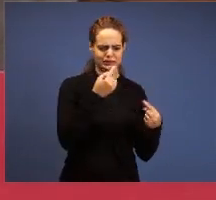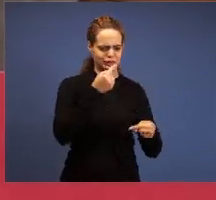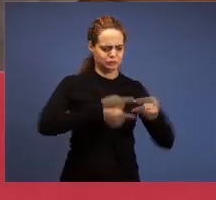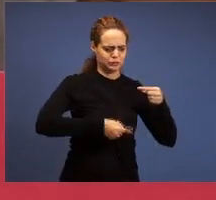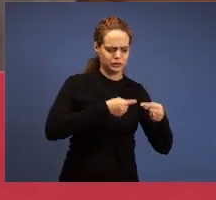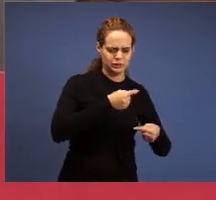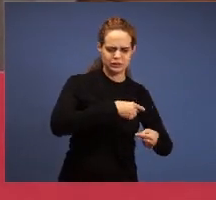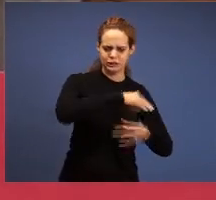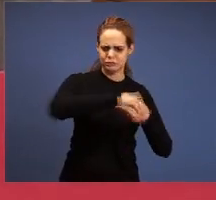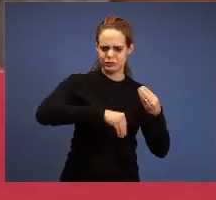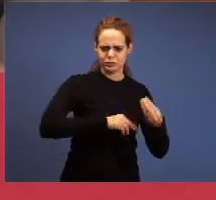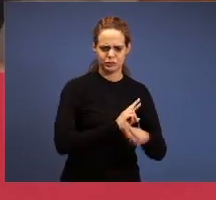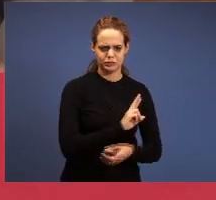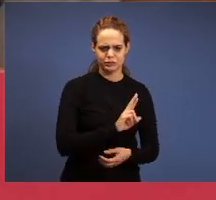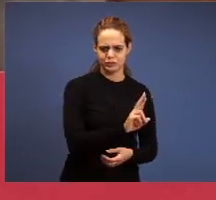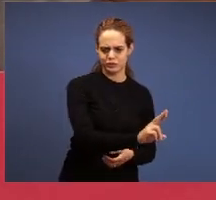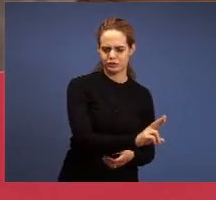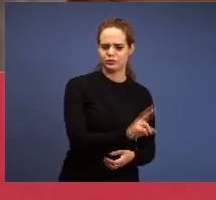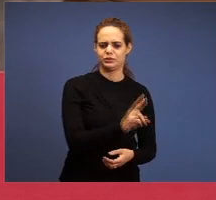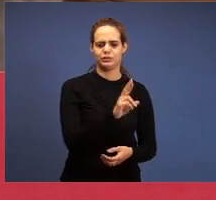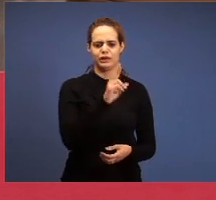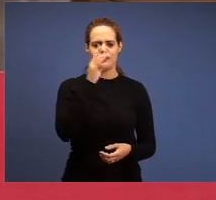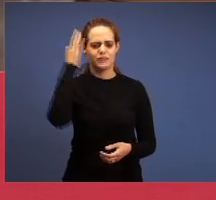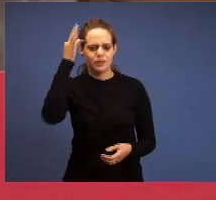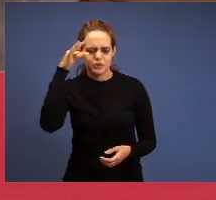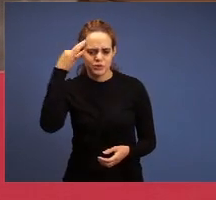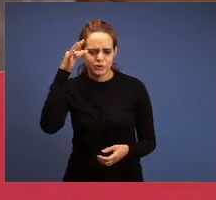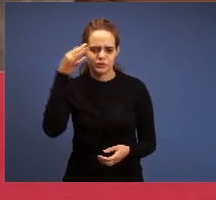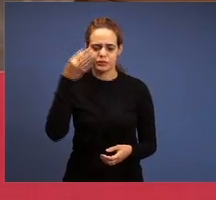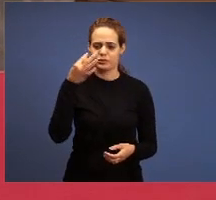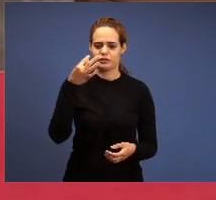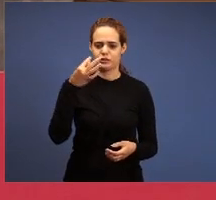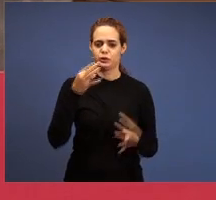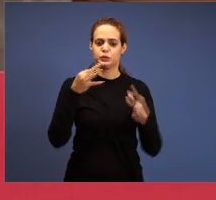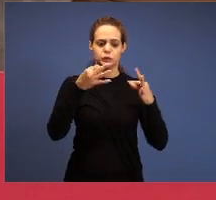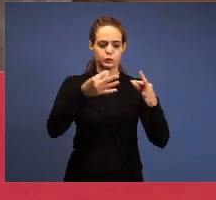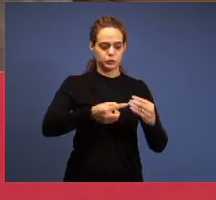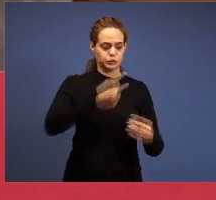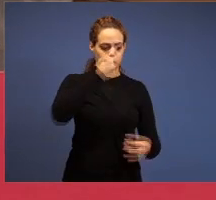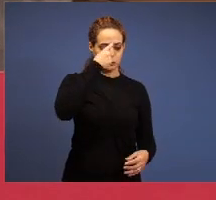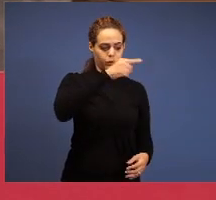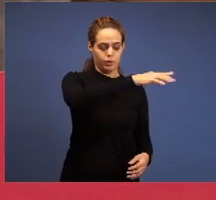religiously and philosophically, the domain of a Christianity that was there and that